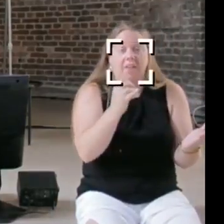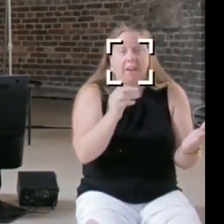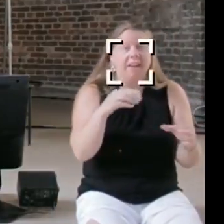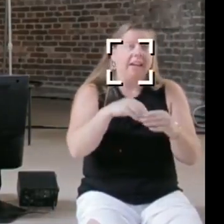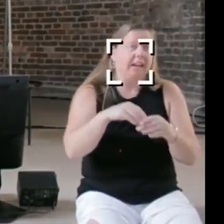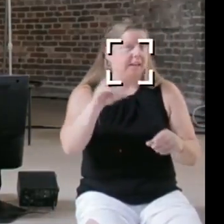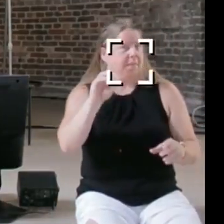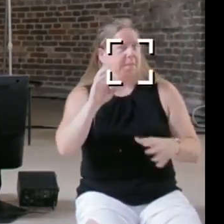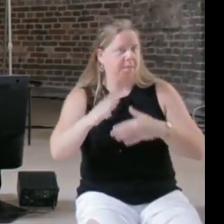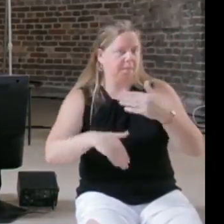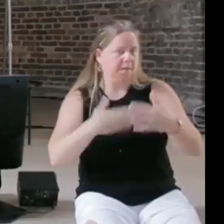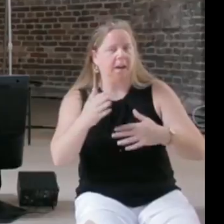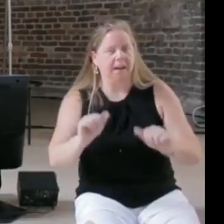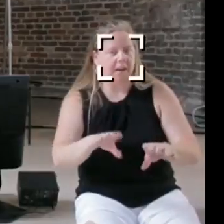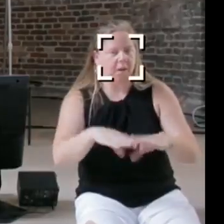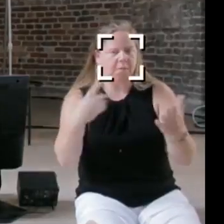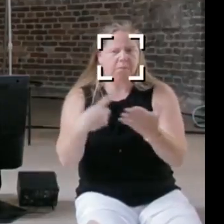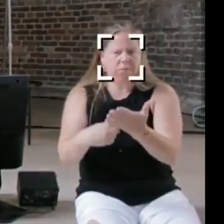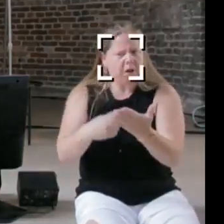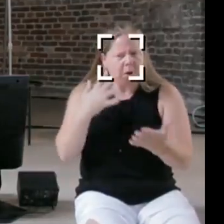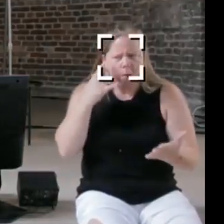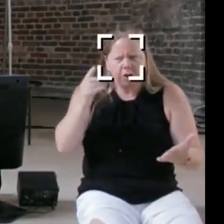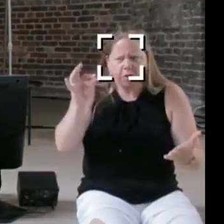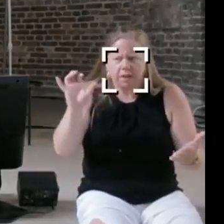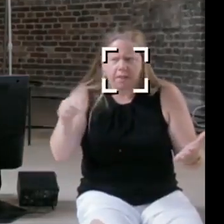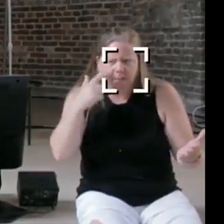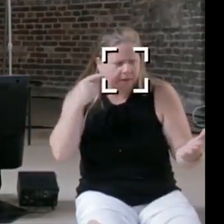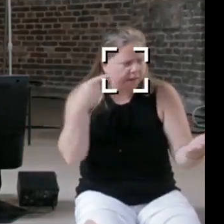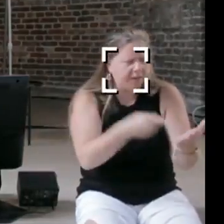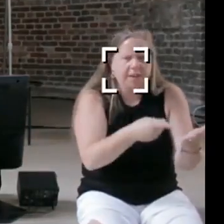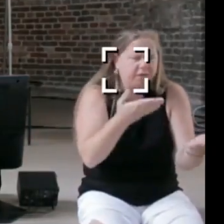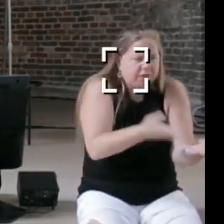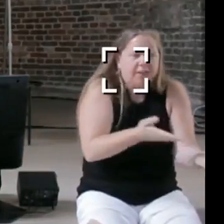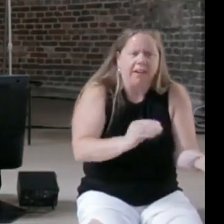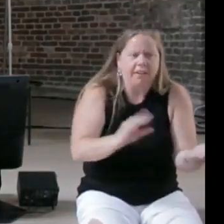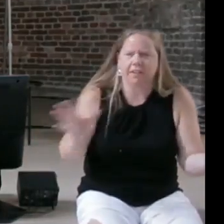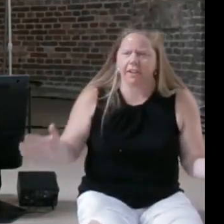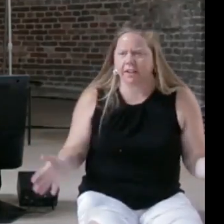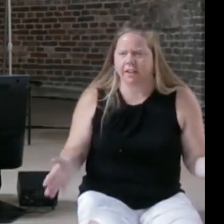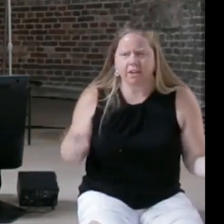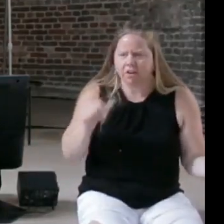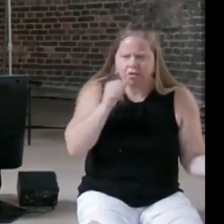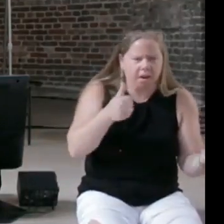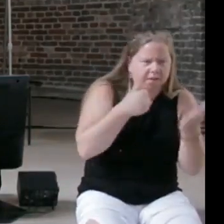openly discuss about fairness, consistency and parameters.